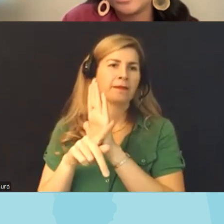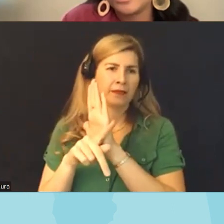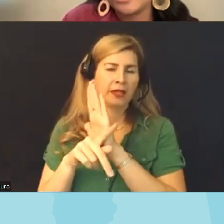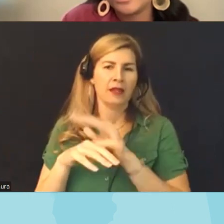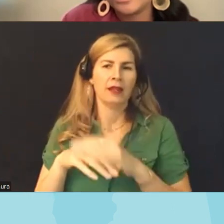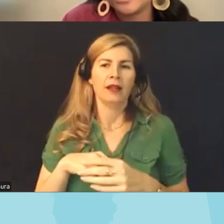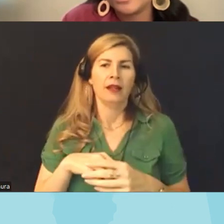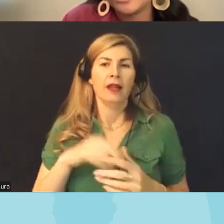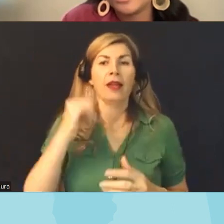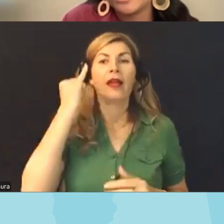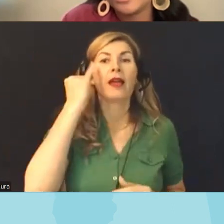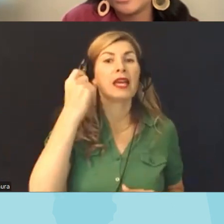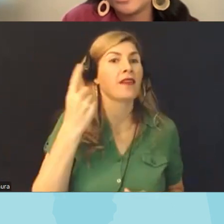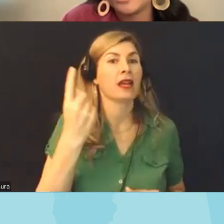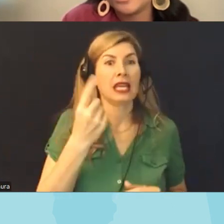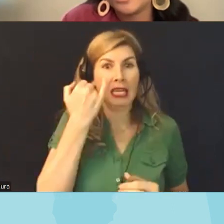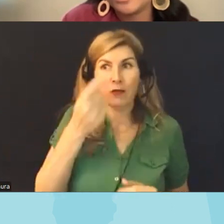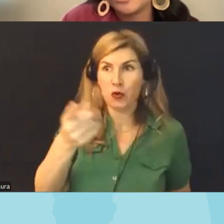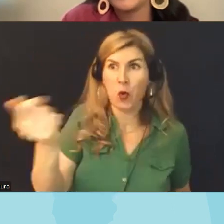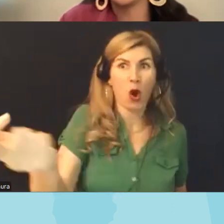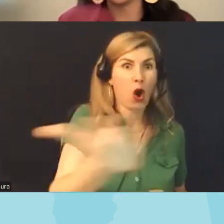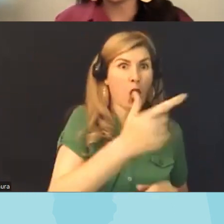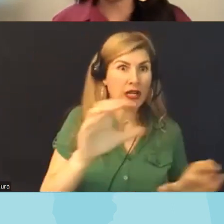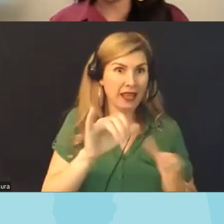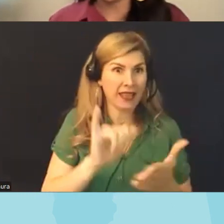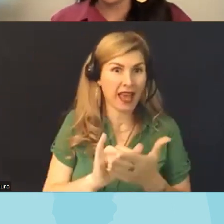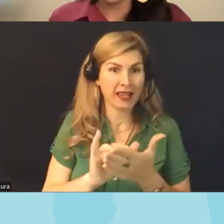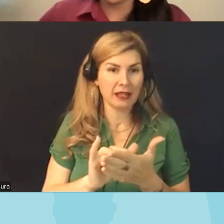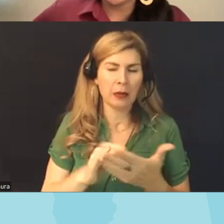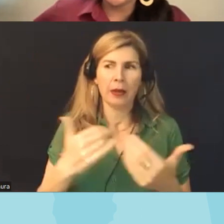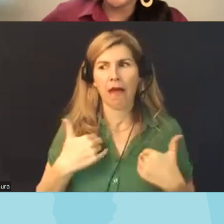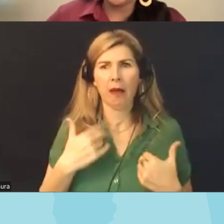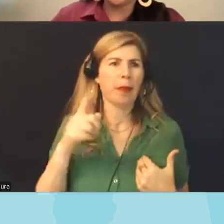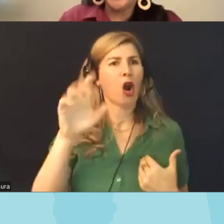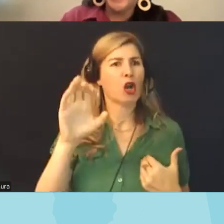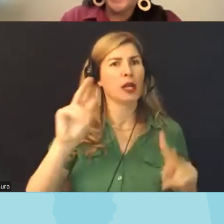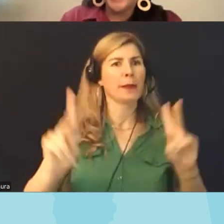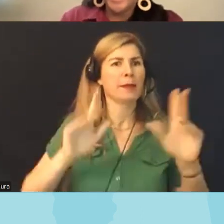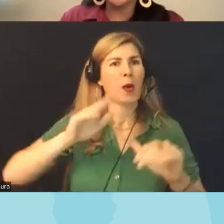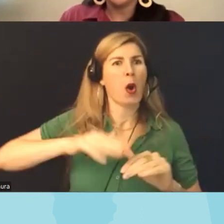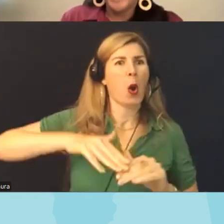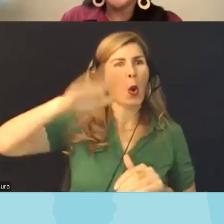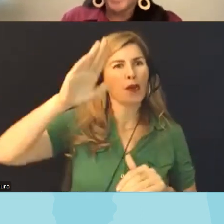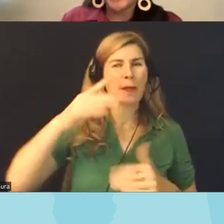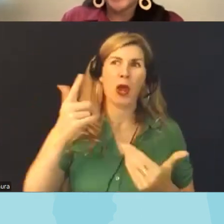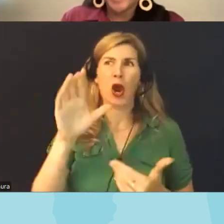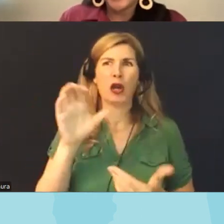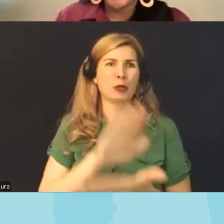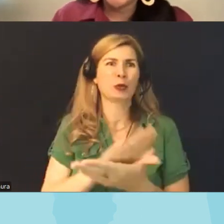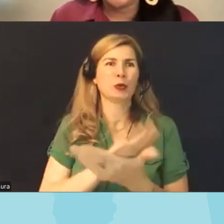call did that we'd have um 100 or more uh school school districts with good policies instead of bad